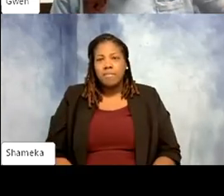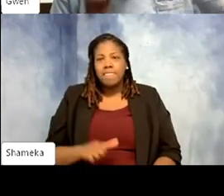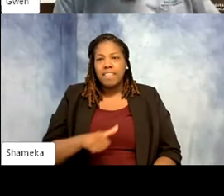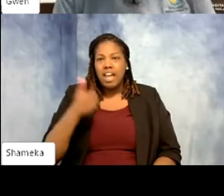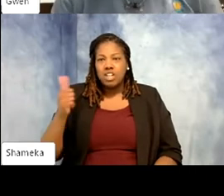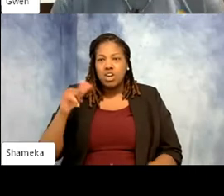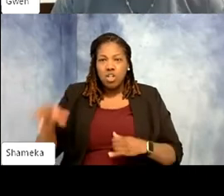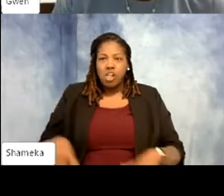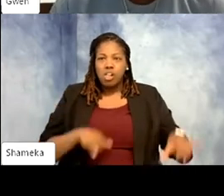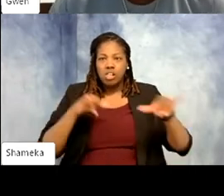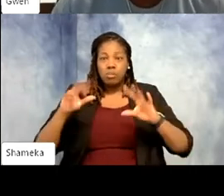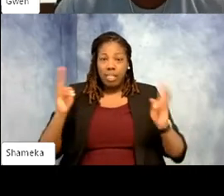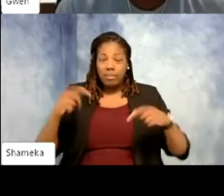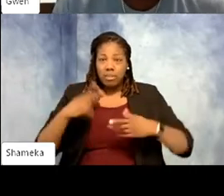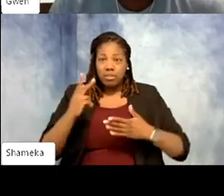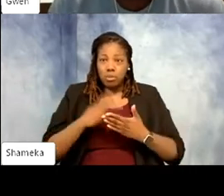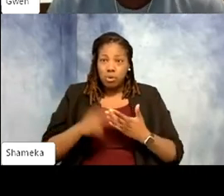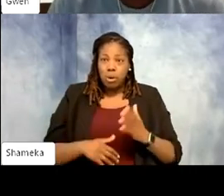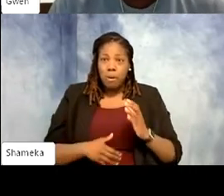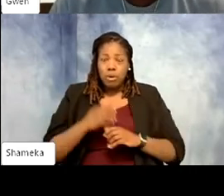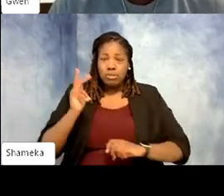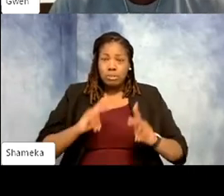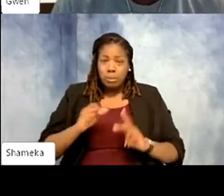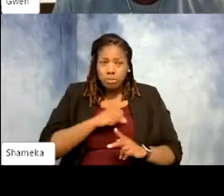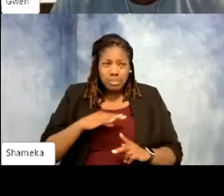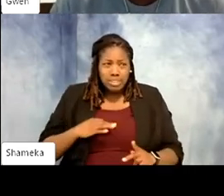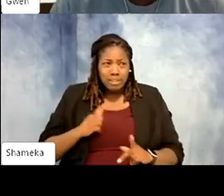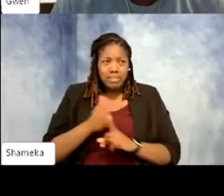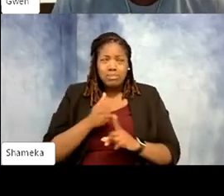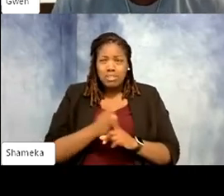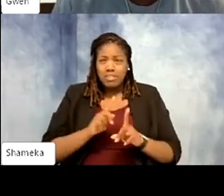in this program is most of the staff and these different jobs I've been highlighting over the